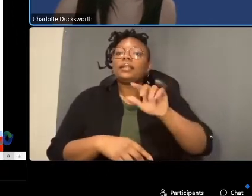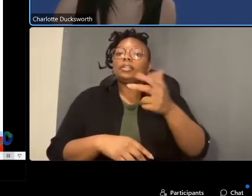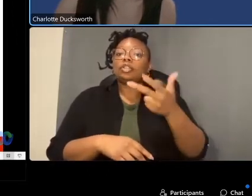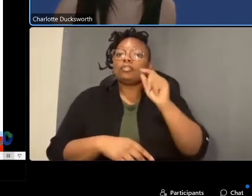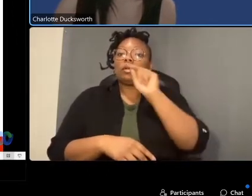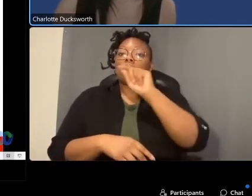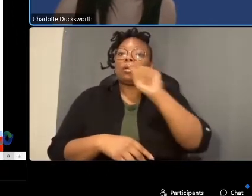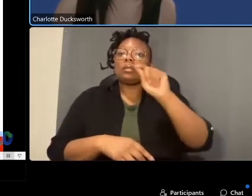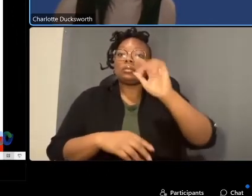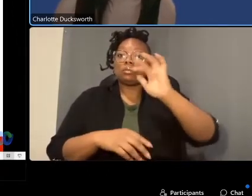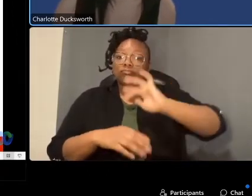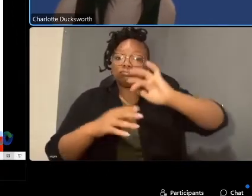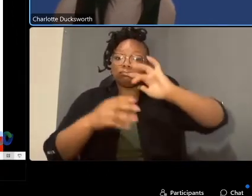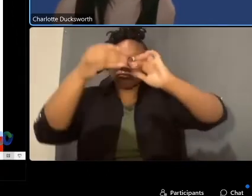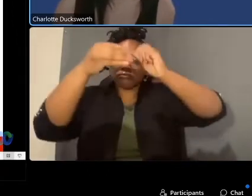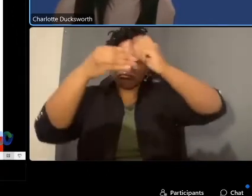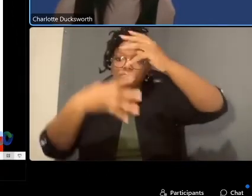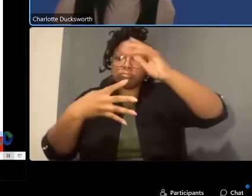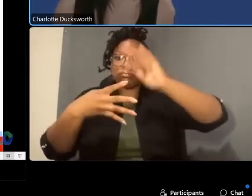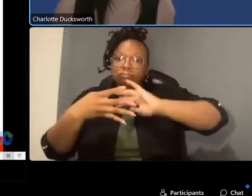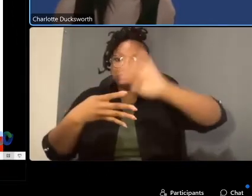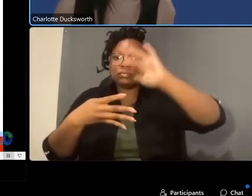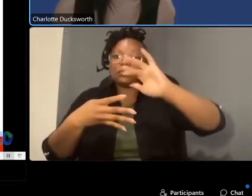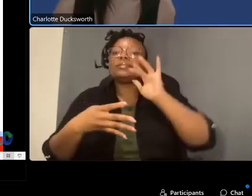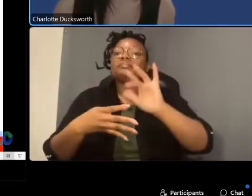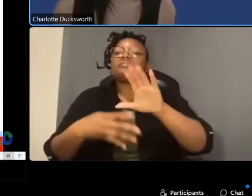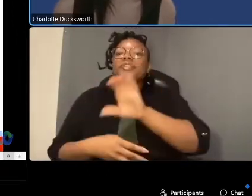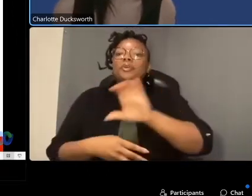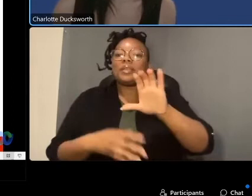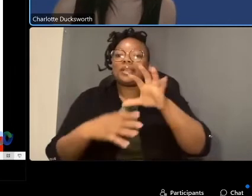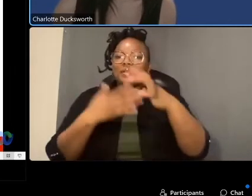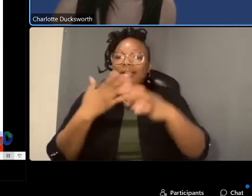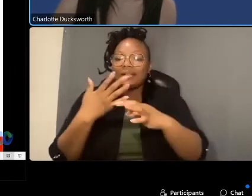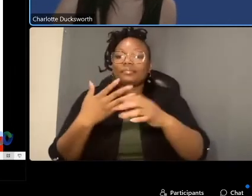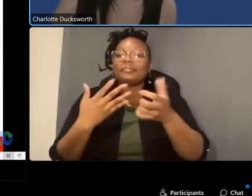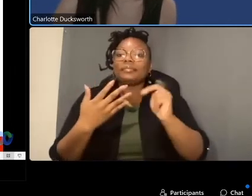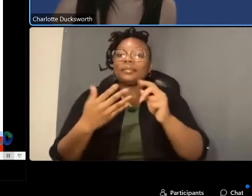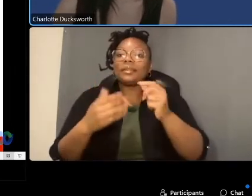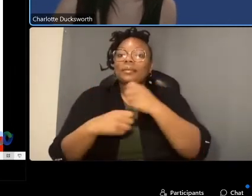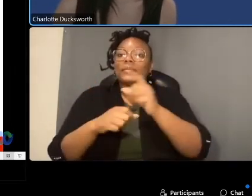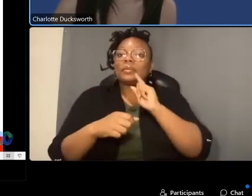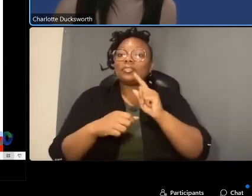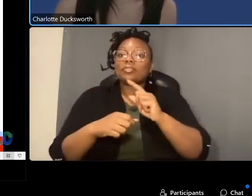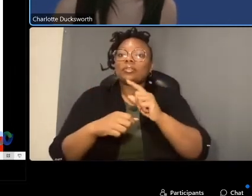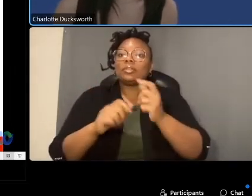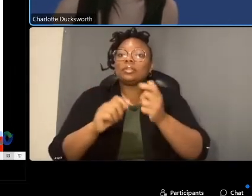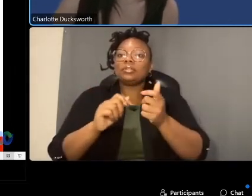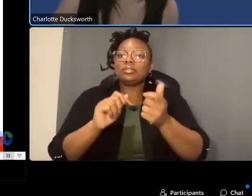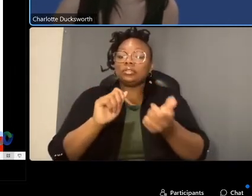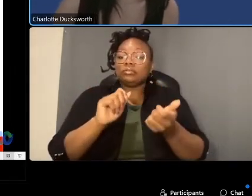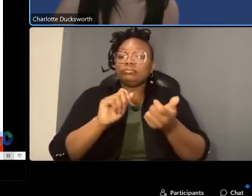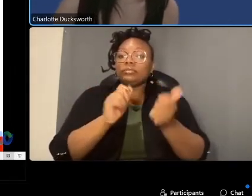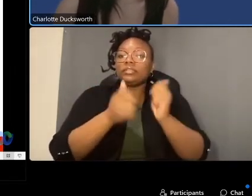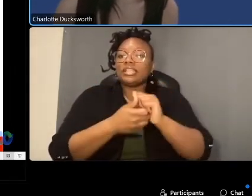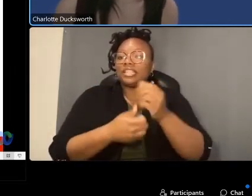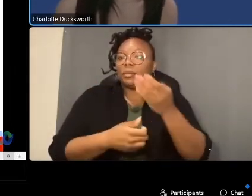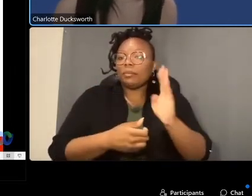scroll down and select the closed caption option and make sure to toggle the switch in blue um your